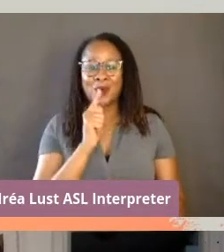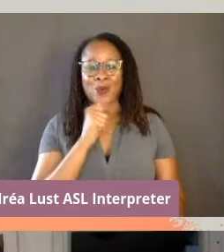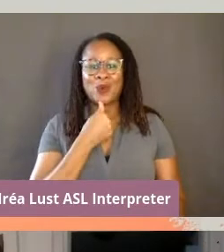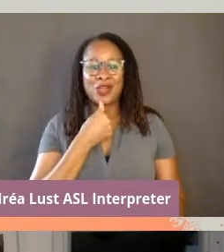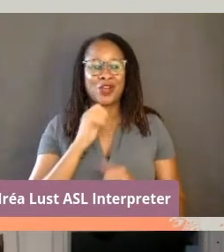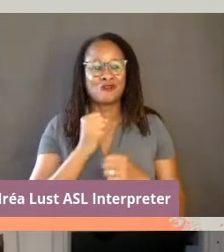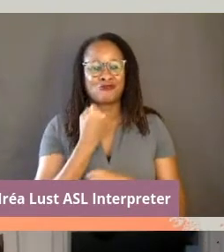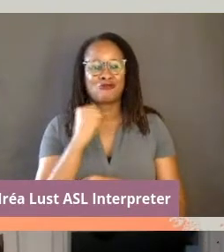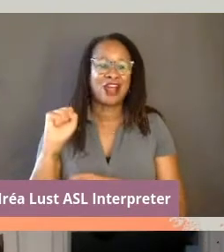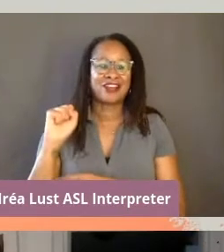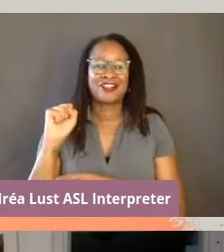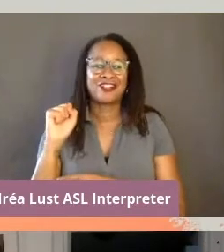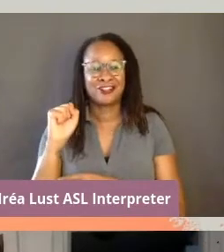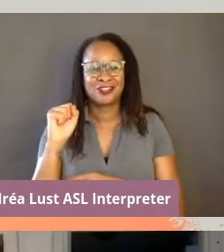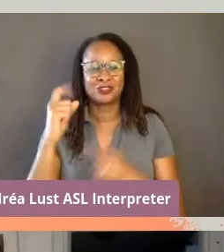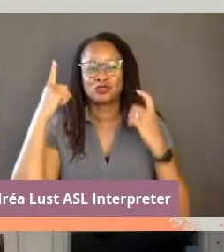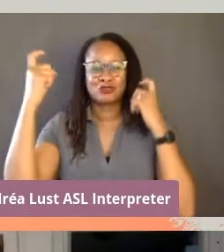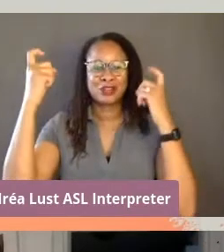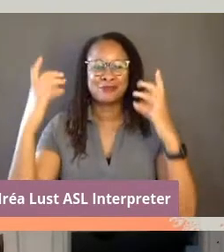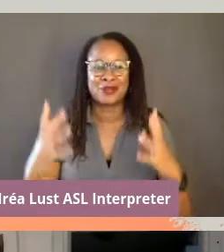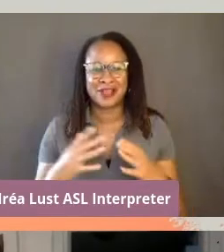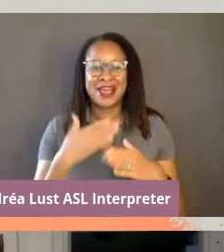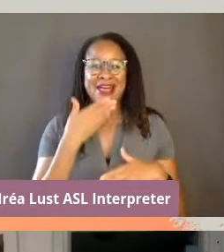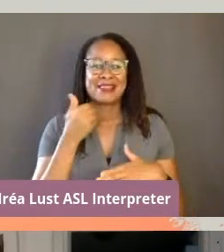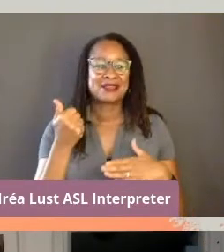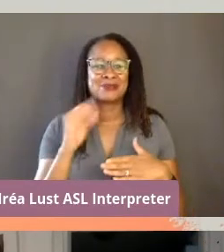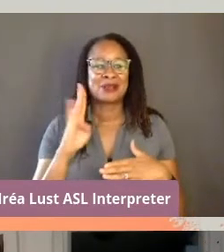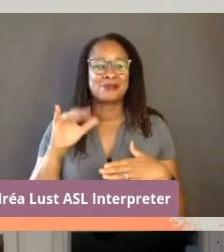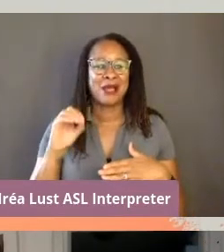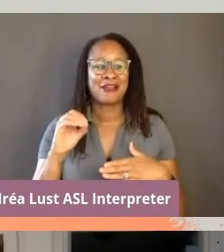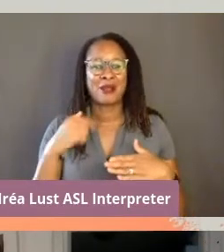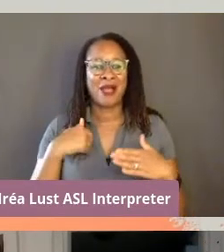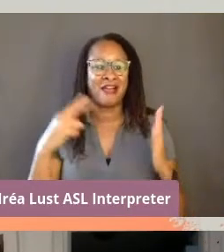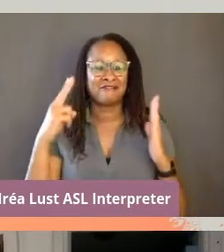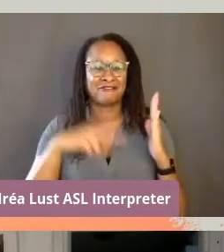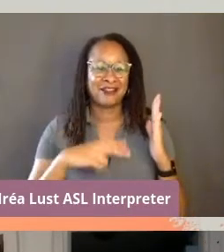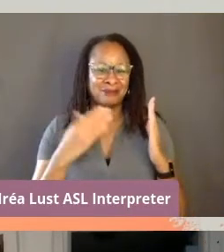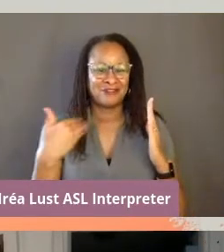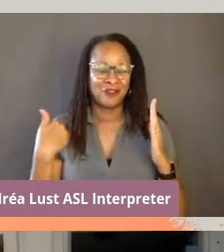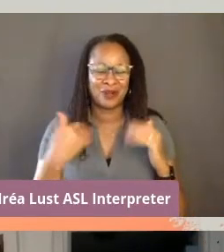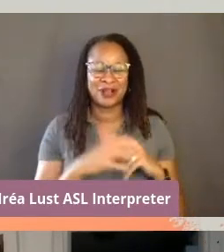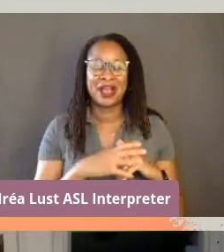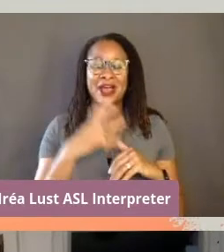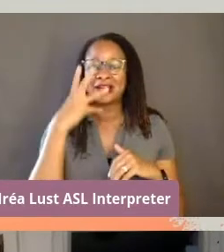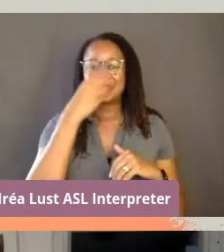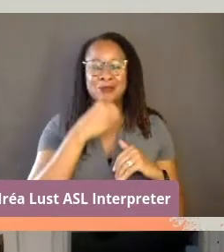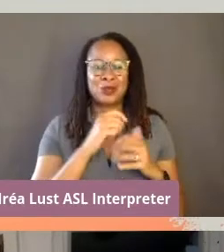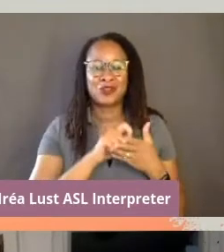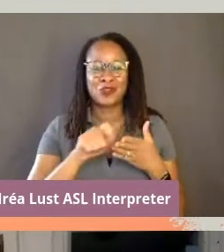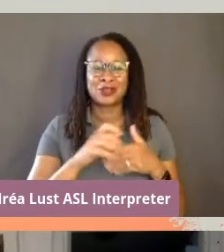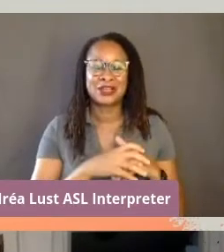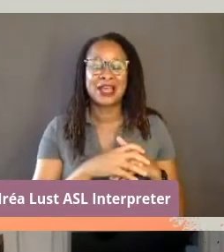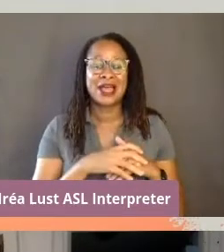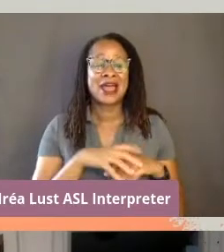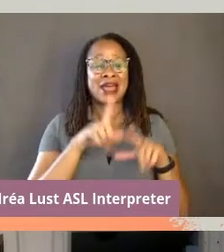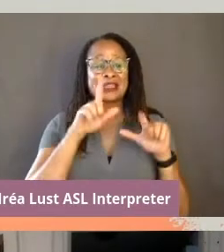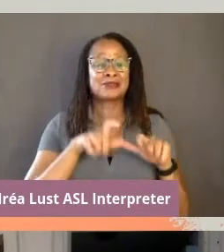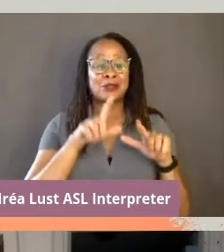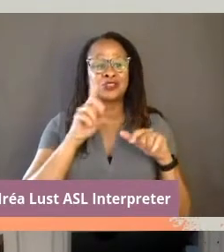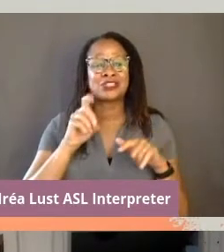This is the best actually biography I've probably read, it's so beautiful. Experimental documentary filmmaker